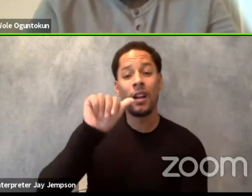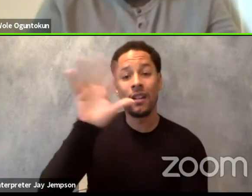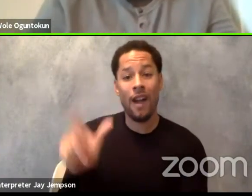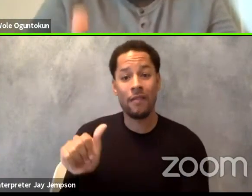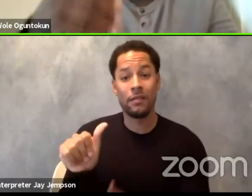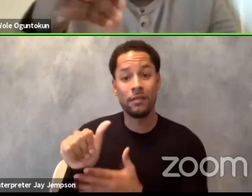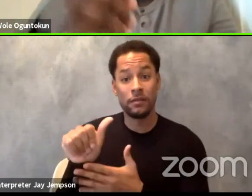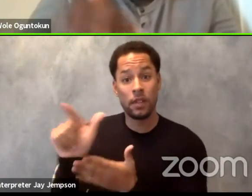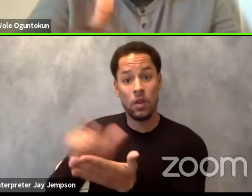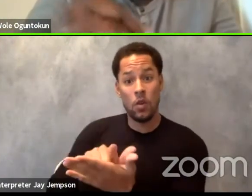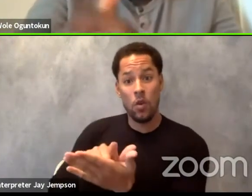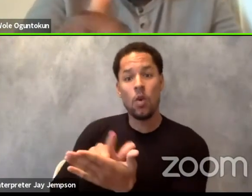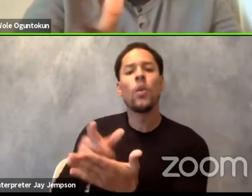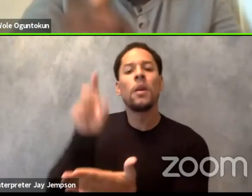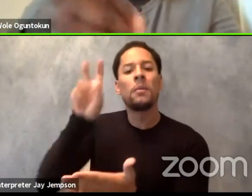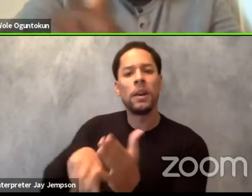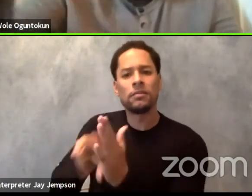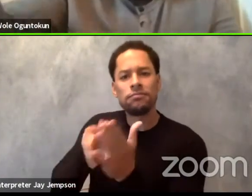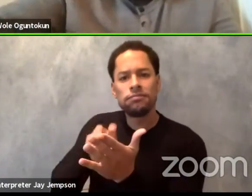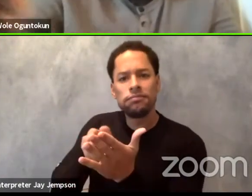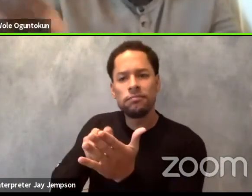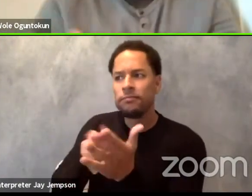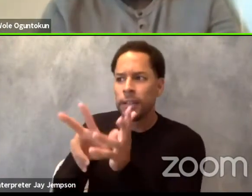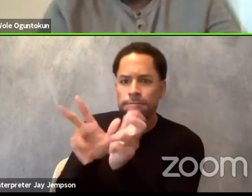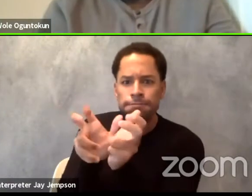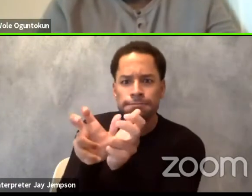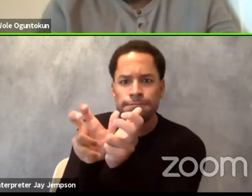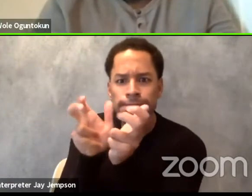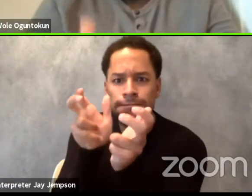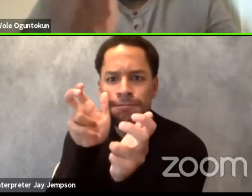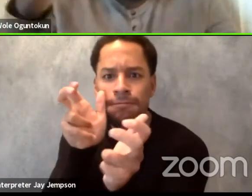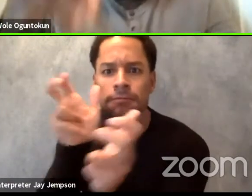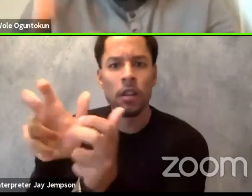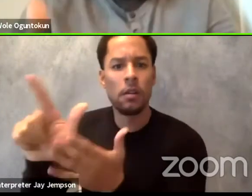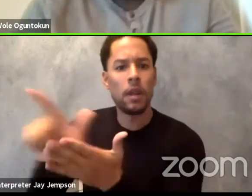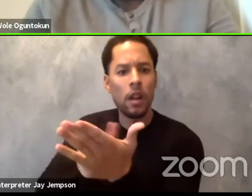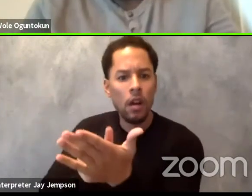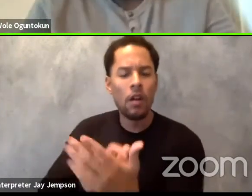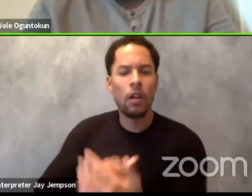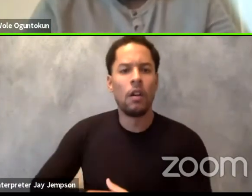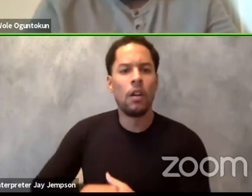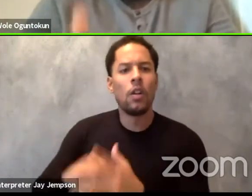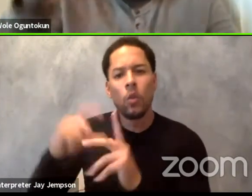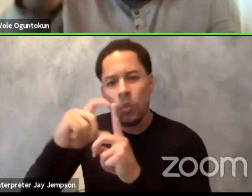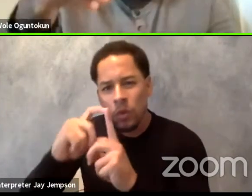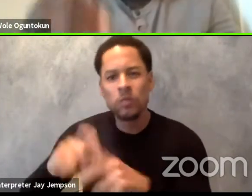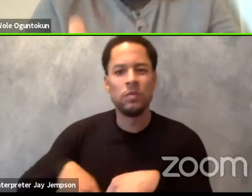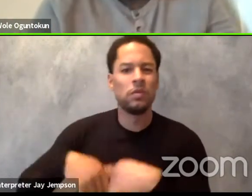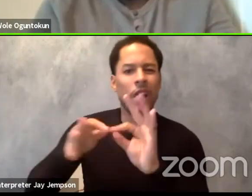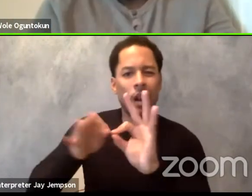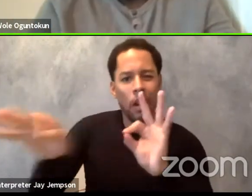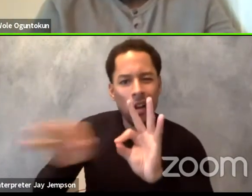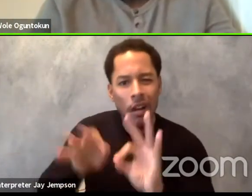and also learn the law of the developed world. It is the same with literature.